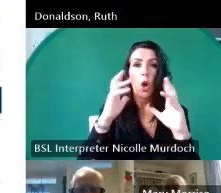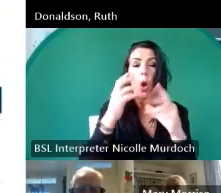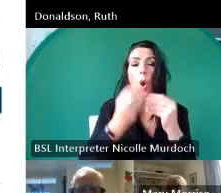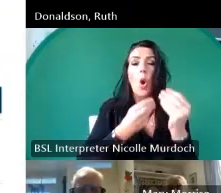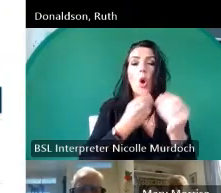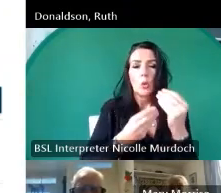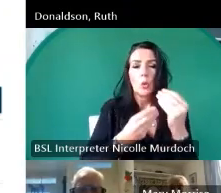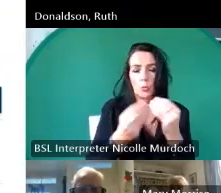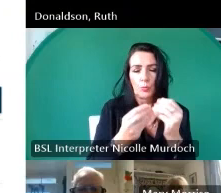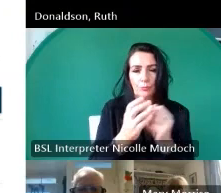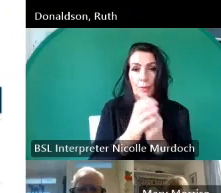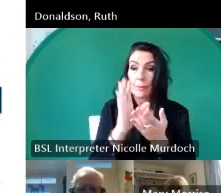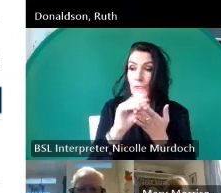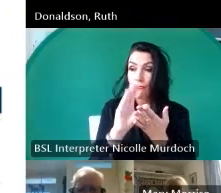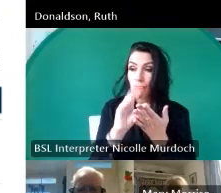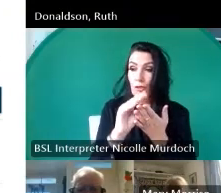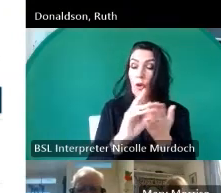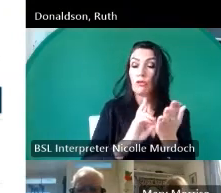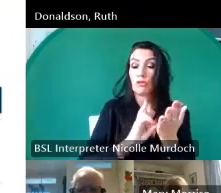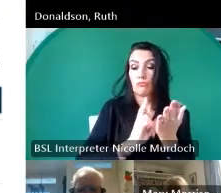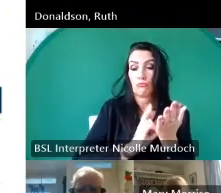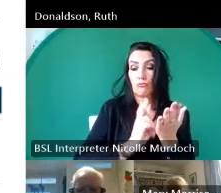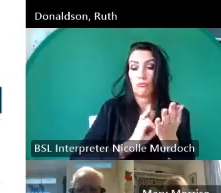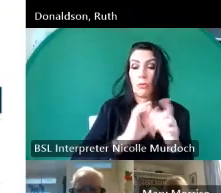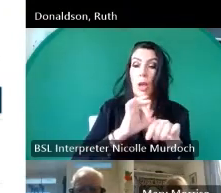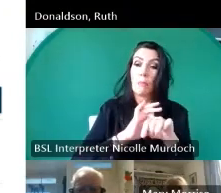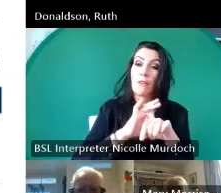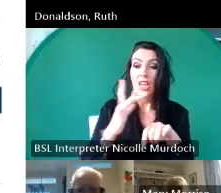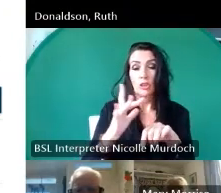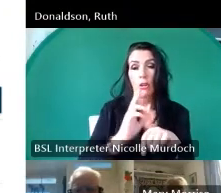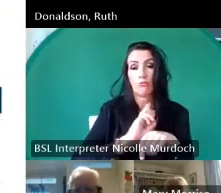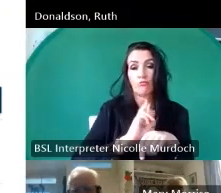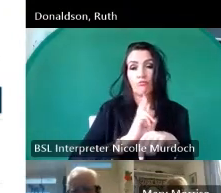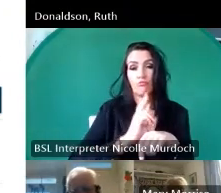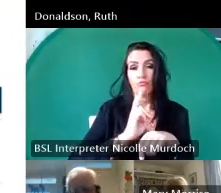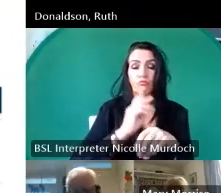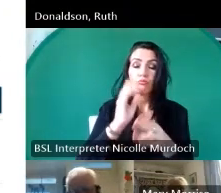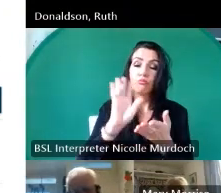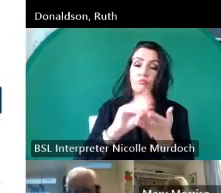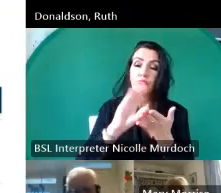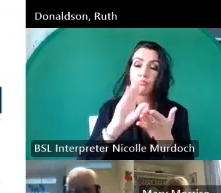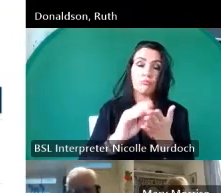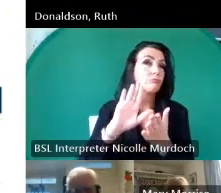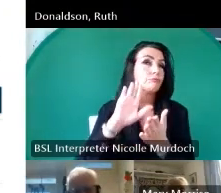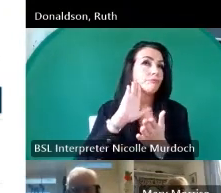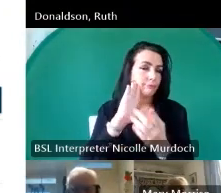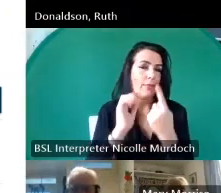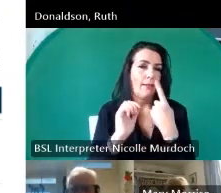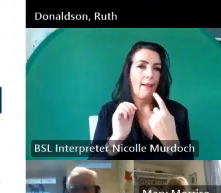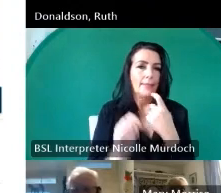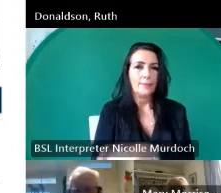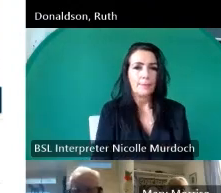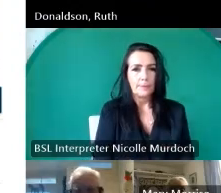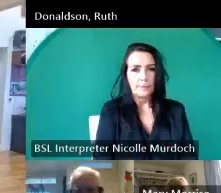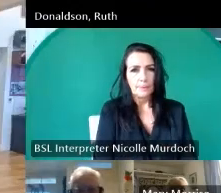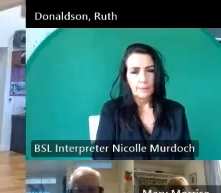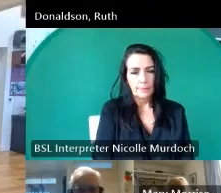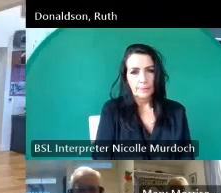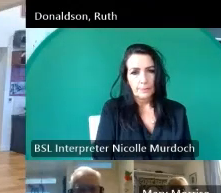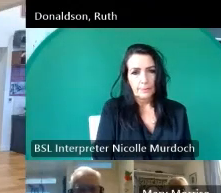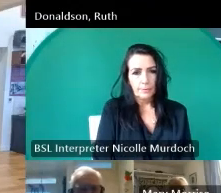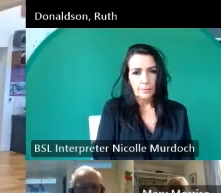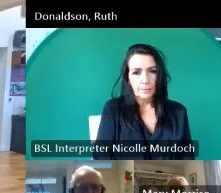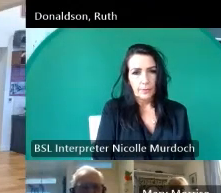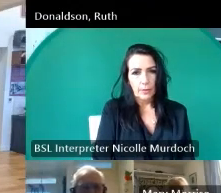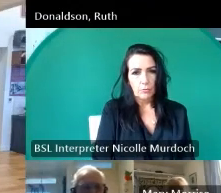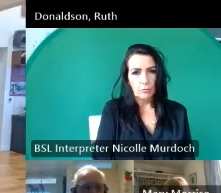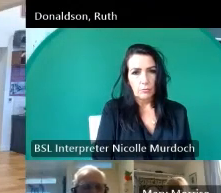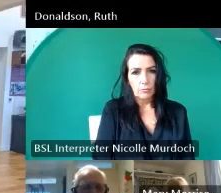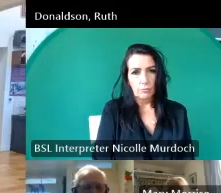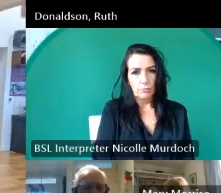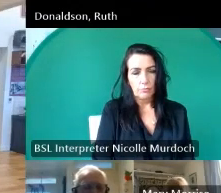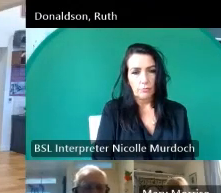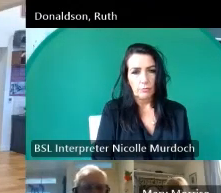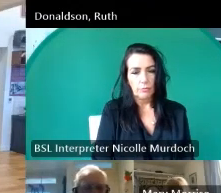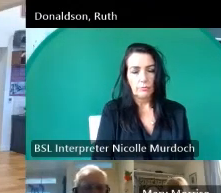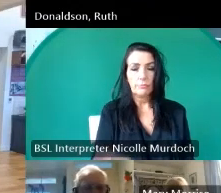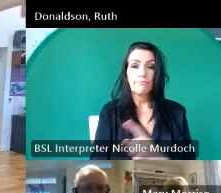them recorded by professional storytellers next slide please and finally we also used bories to